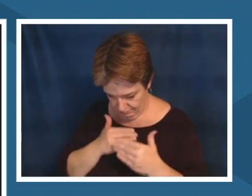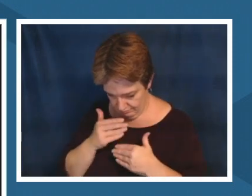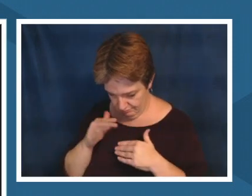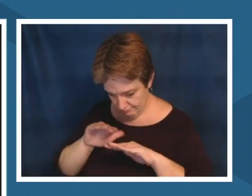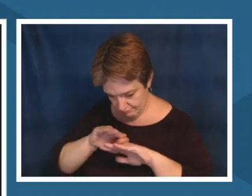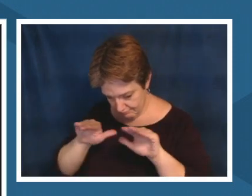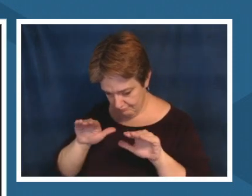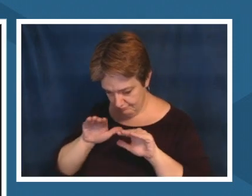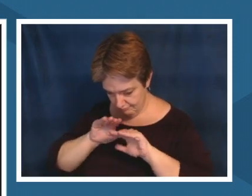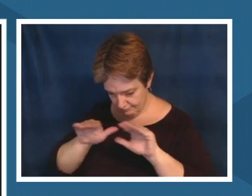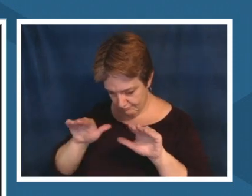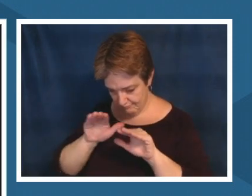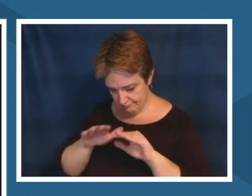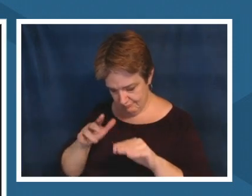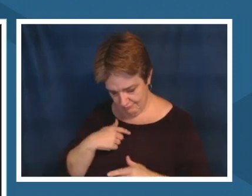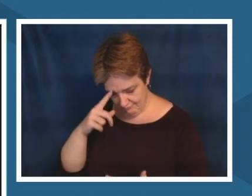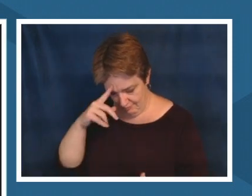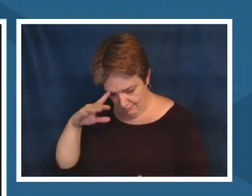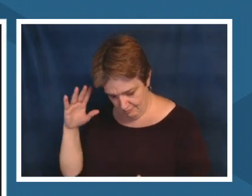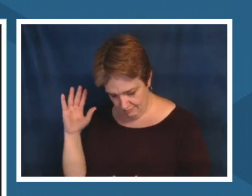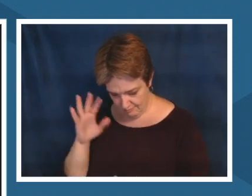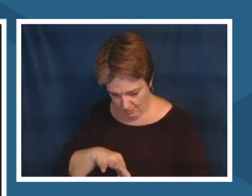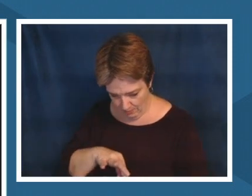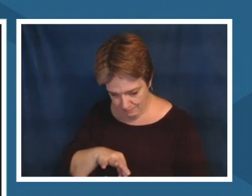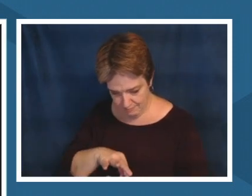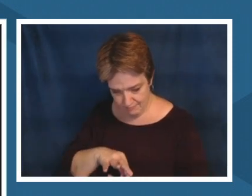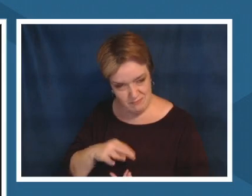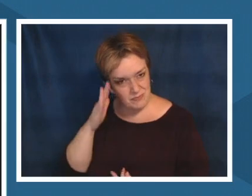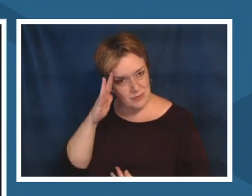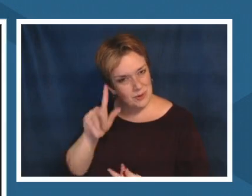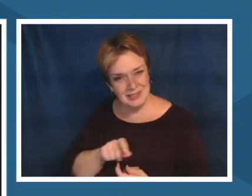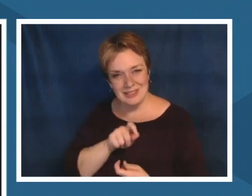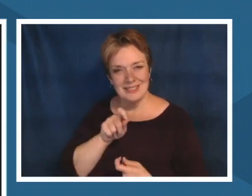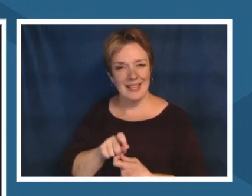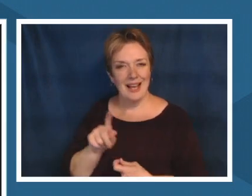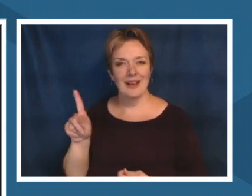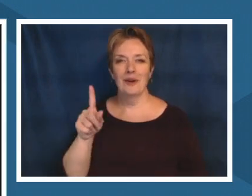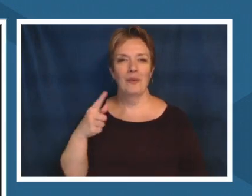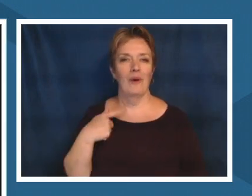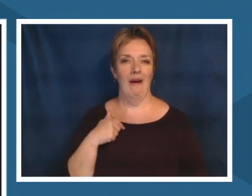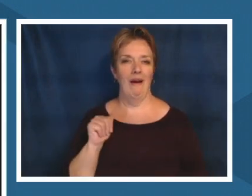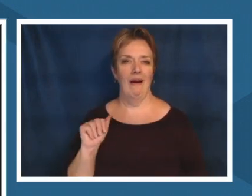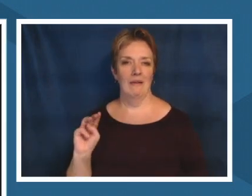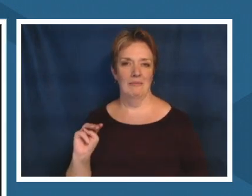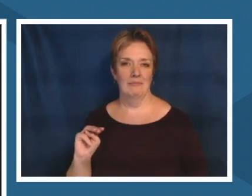like my gut and what i know i need to be doing to ensure